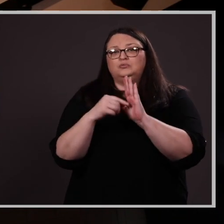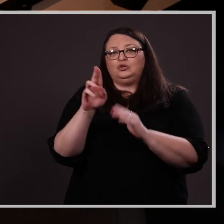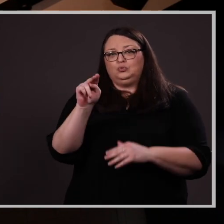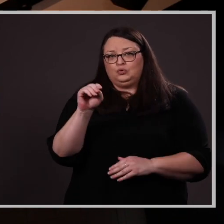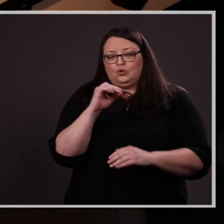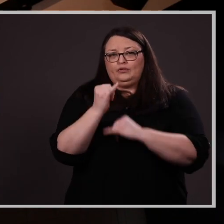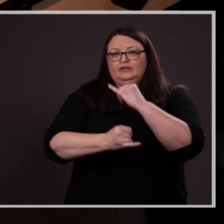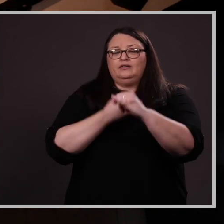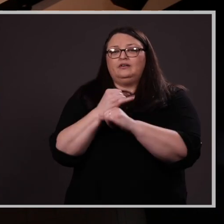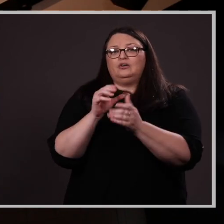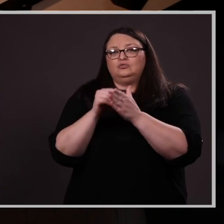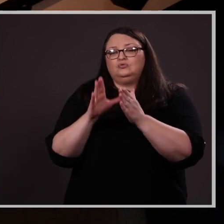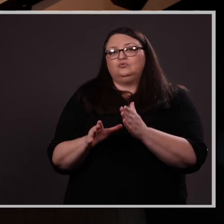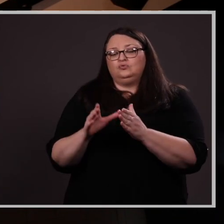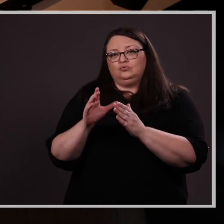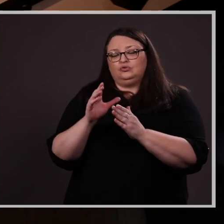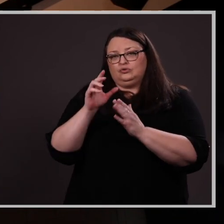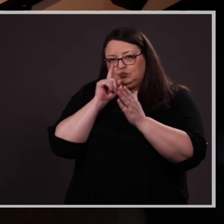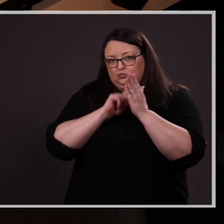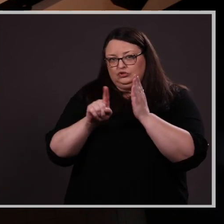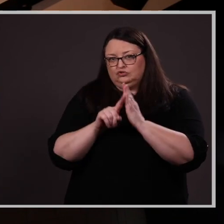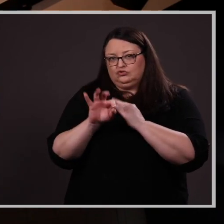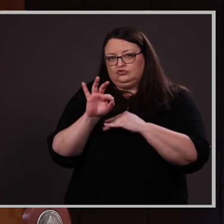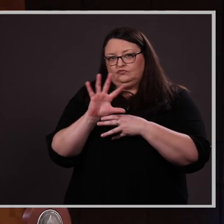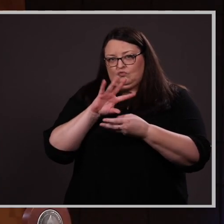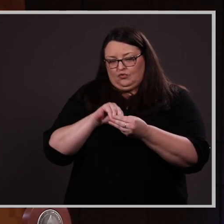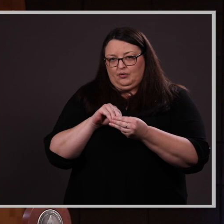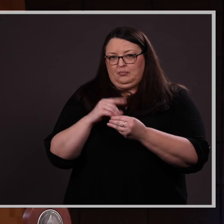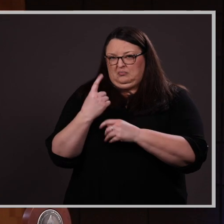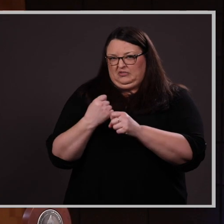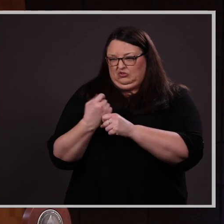Student Research Forum (Burnaby, Canada) this year.